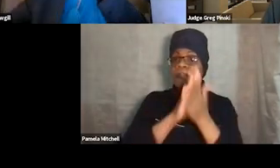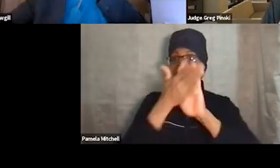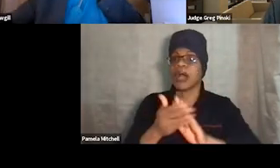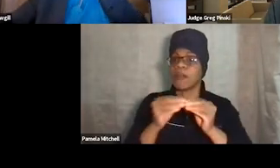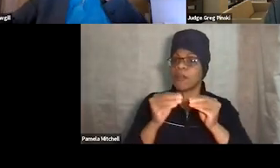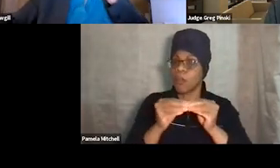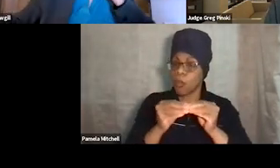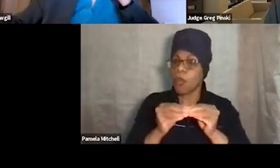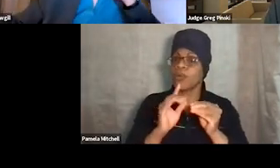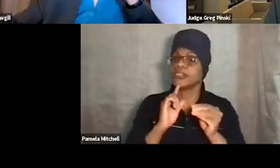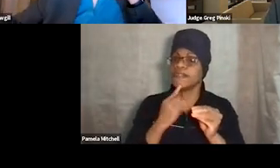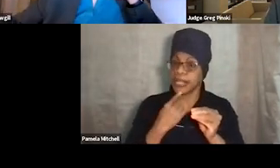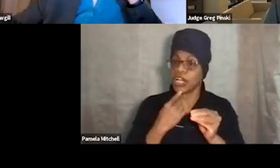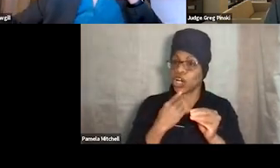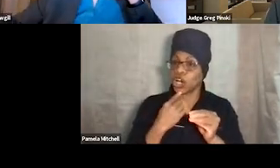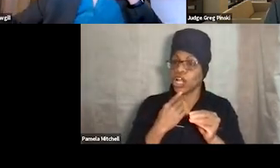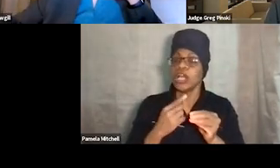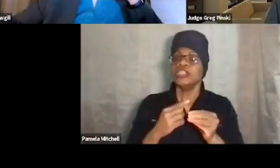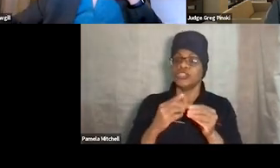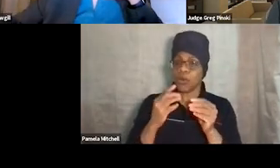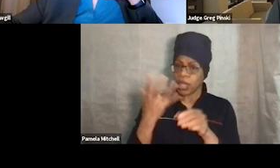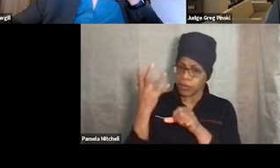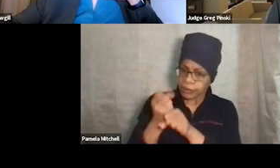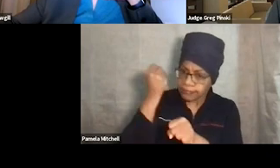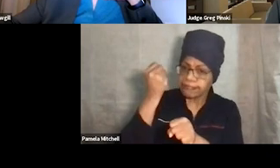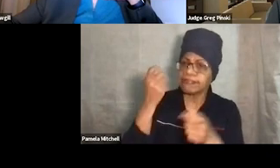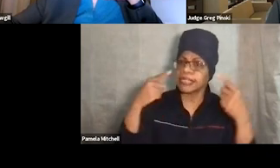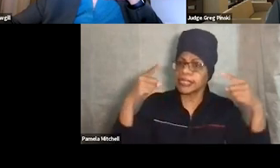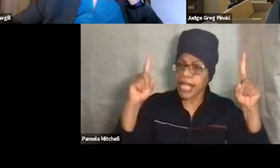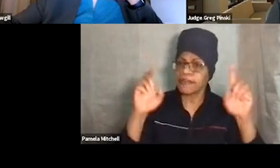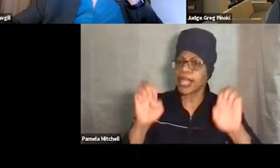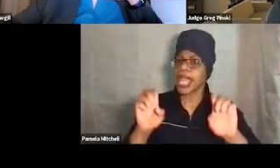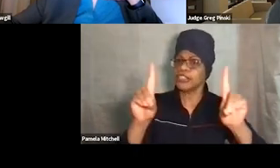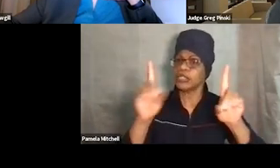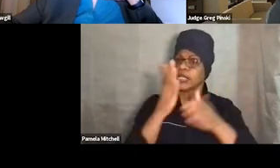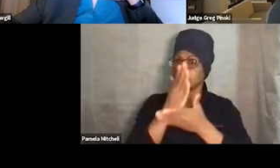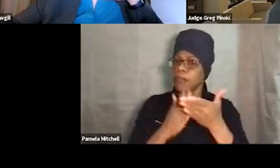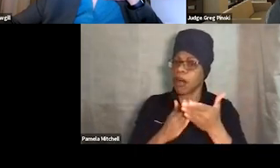So we achieved that educational component that we should always look for the opportunity